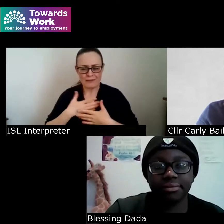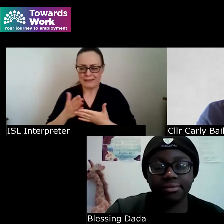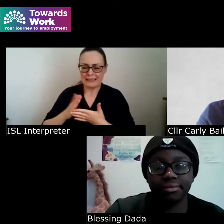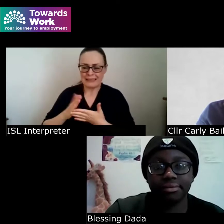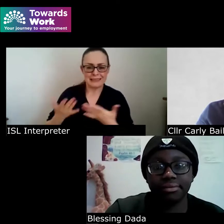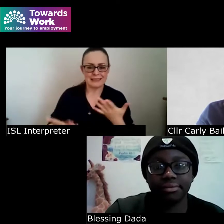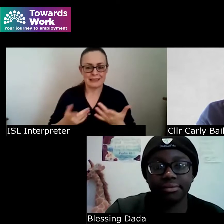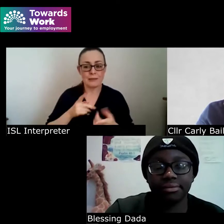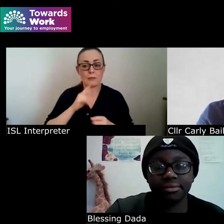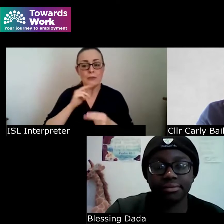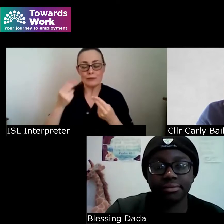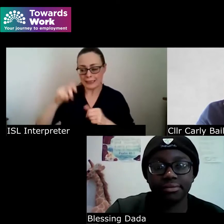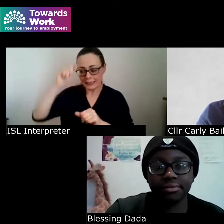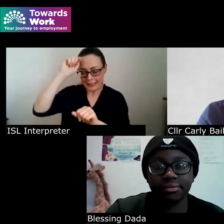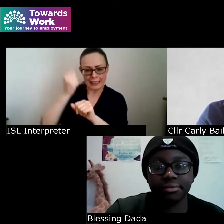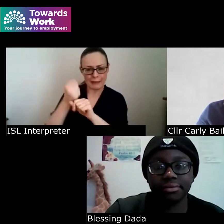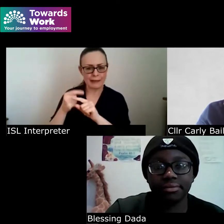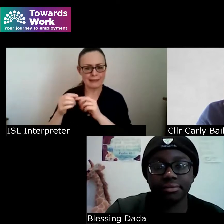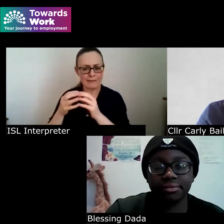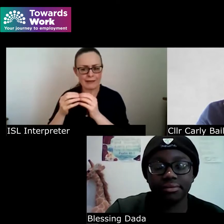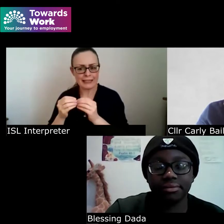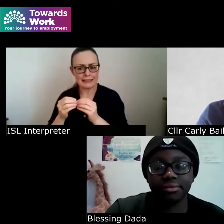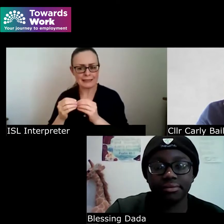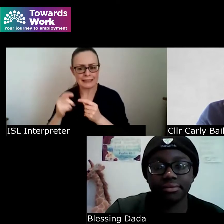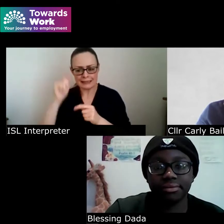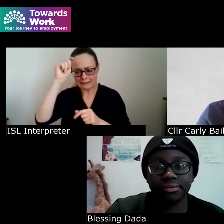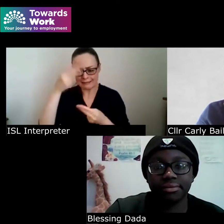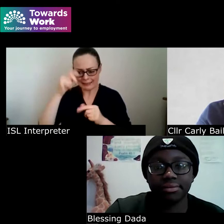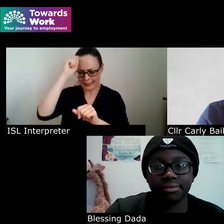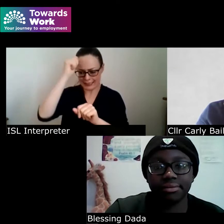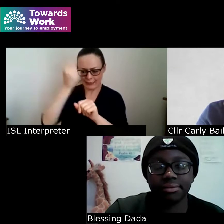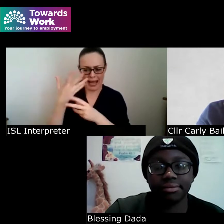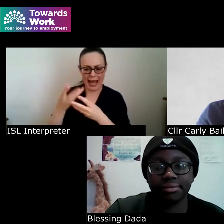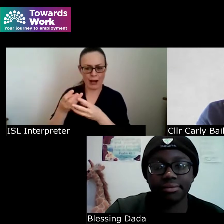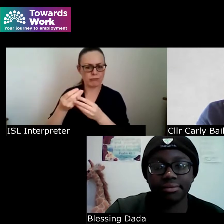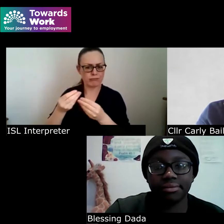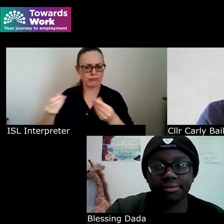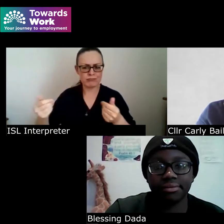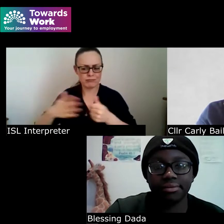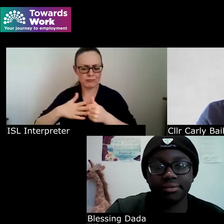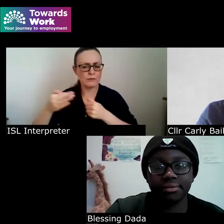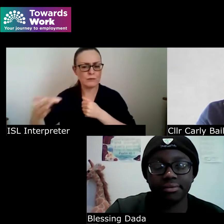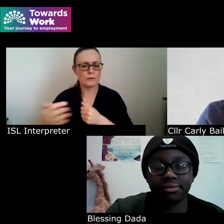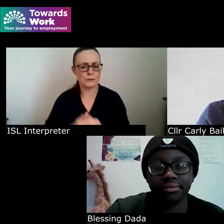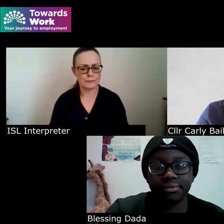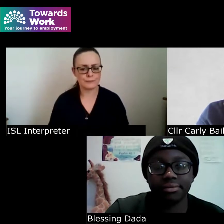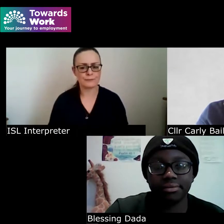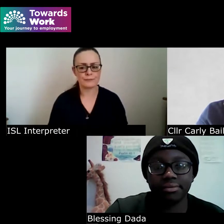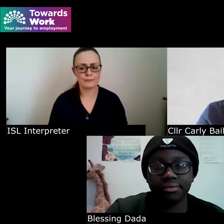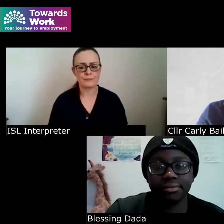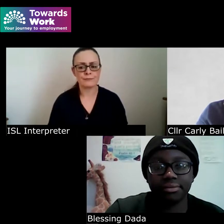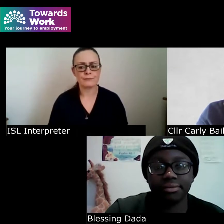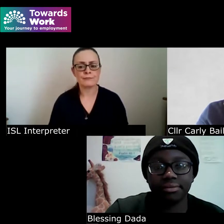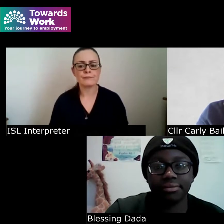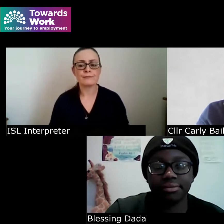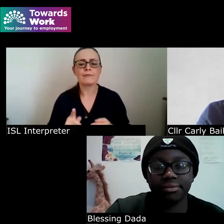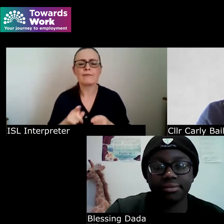and to pieces going forward to try to solve this problem you mentioned as well about barriers